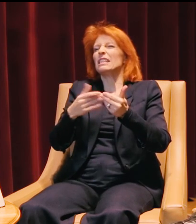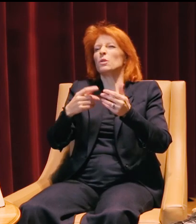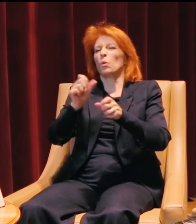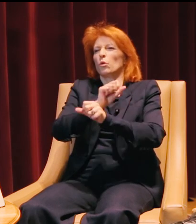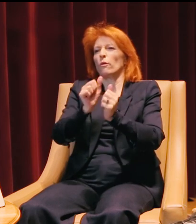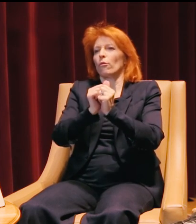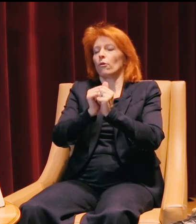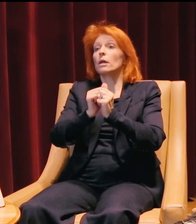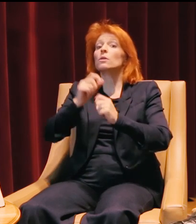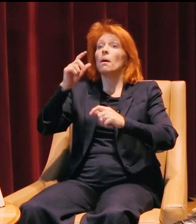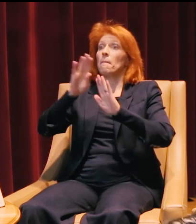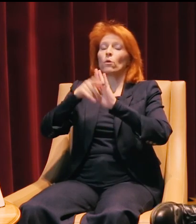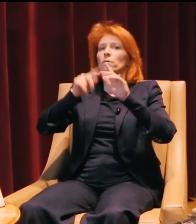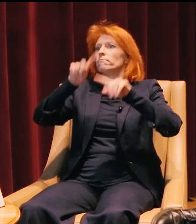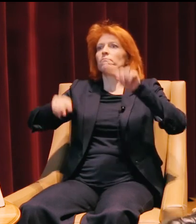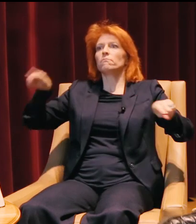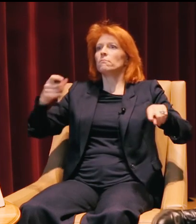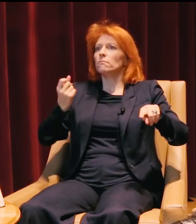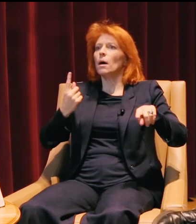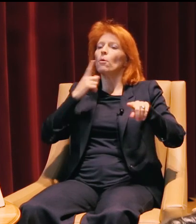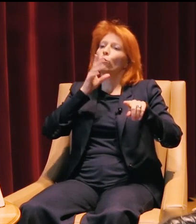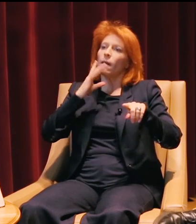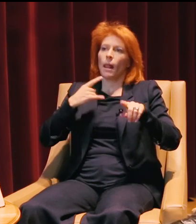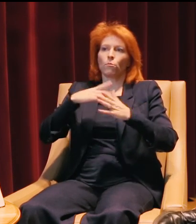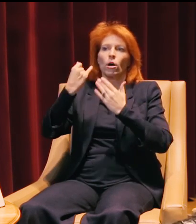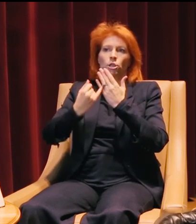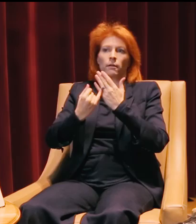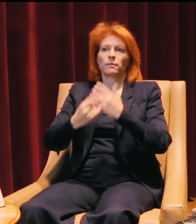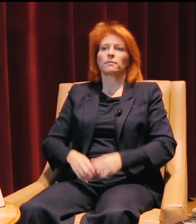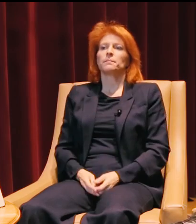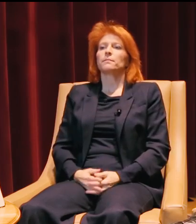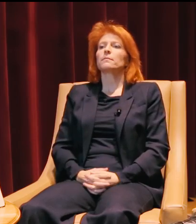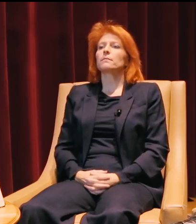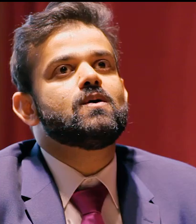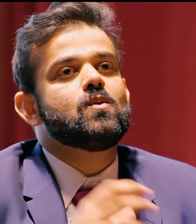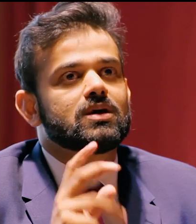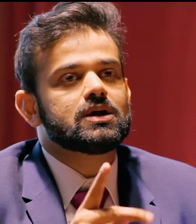We all have very diverse backgrounds, but we all really liked the project we worked on.